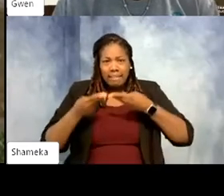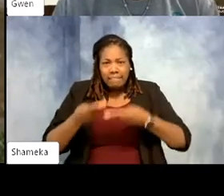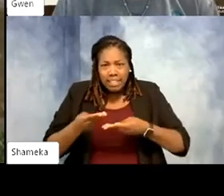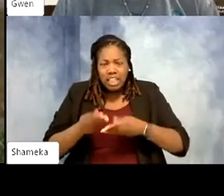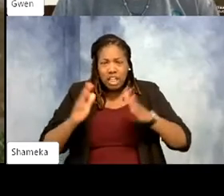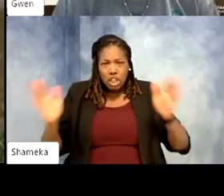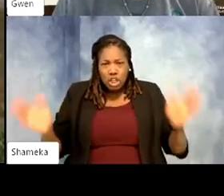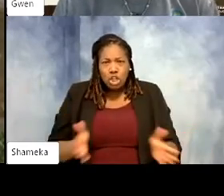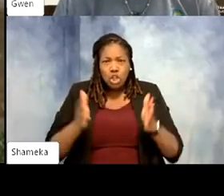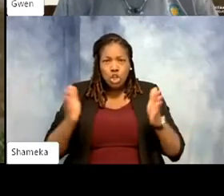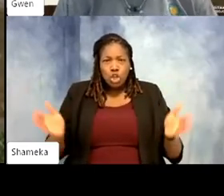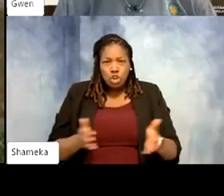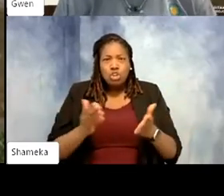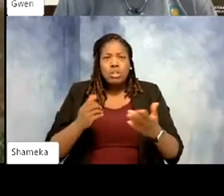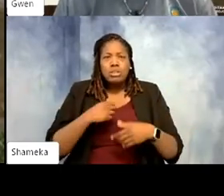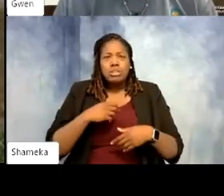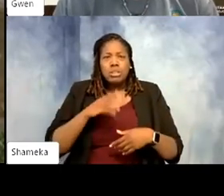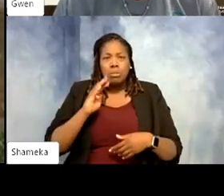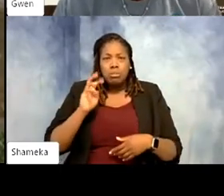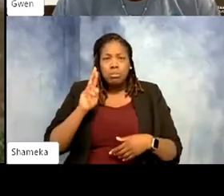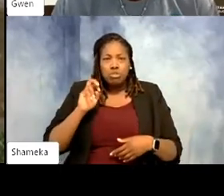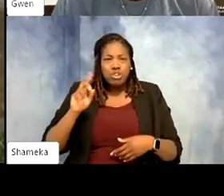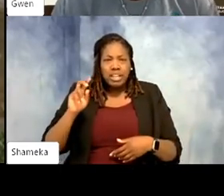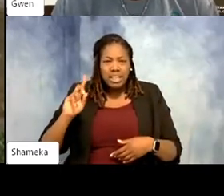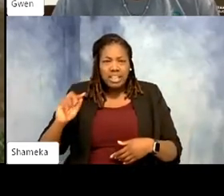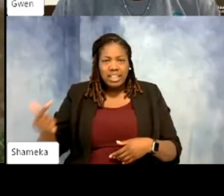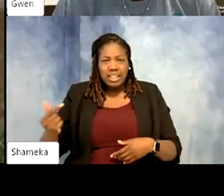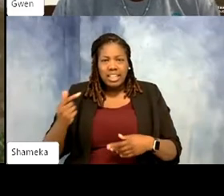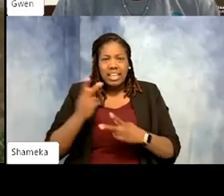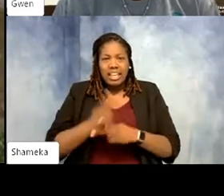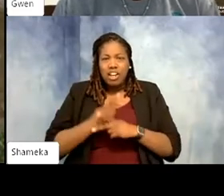maybe caring for chicks. So I'm gonna give our audience just a couple seconds on that poll